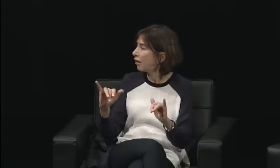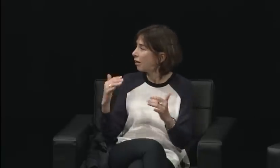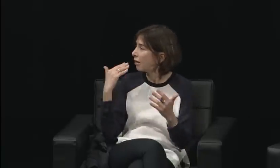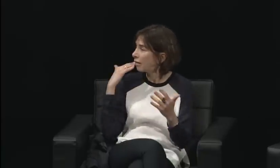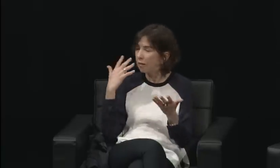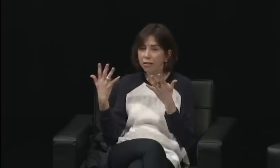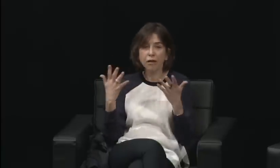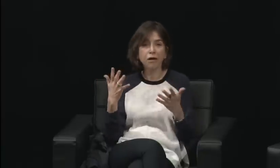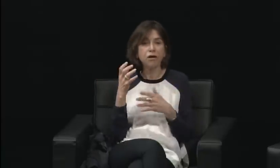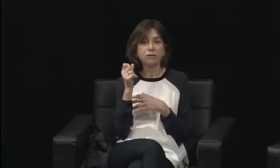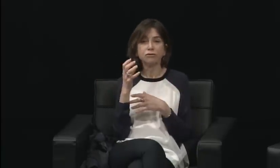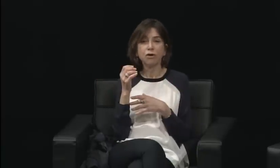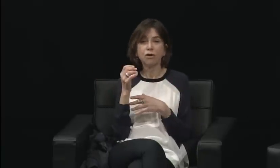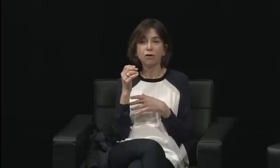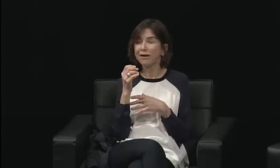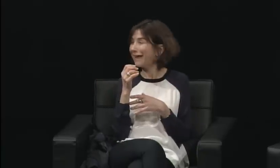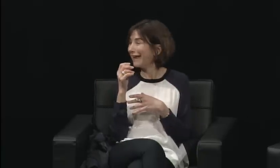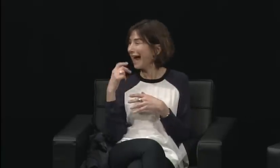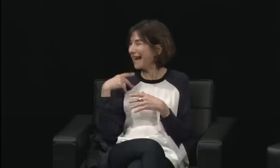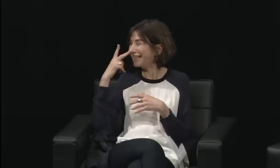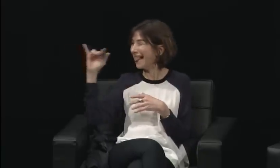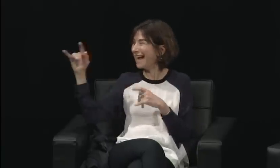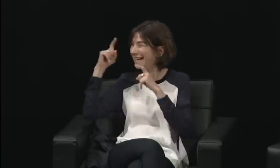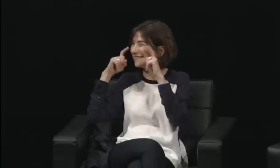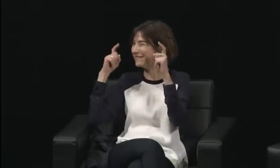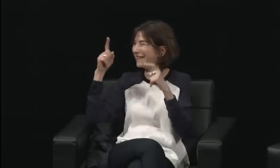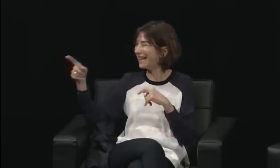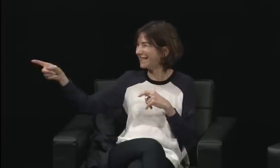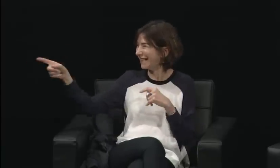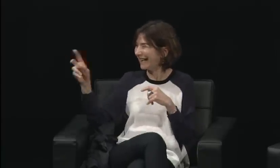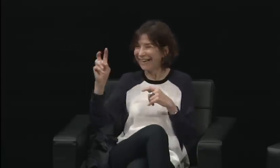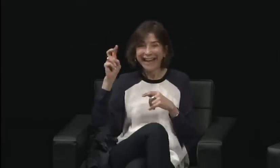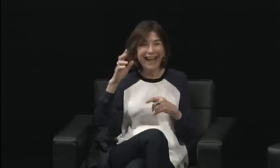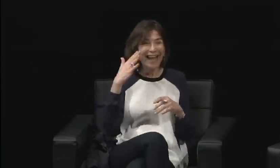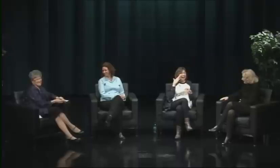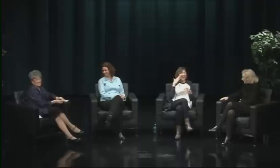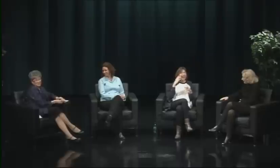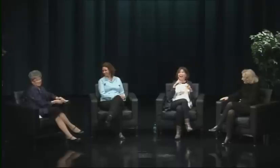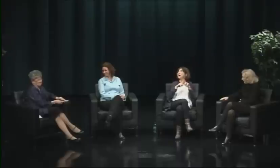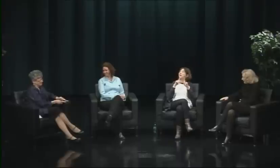I worked on the financial committee, and so I was very aware of that pay gap.